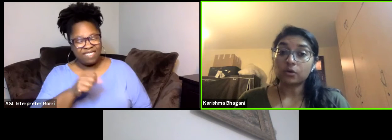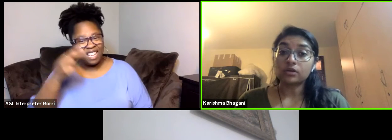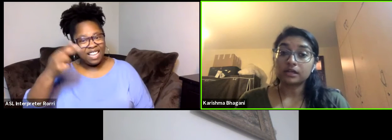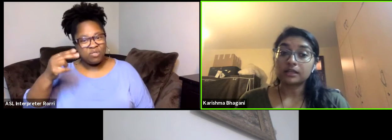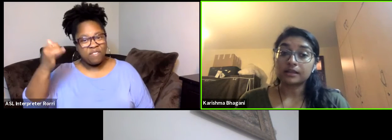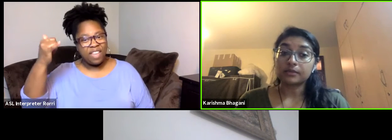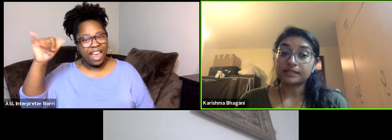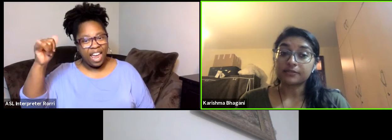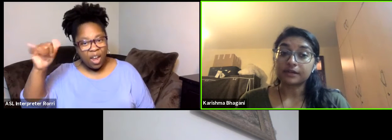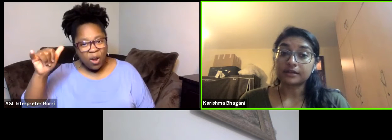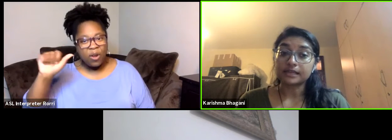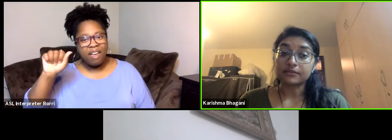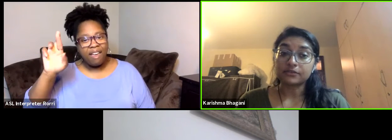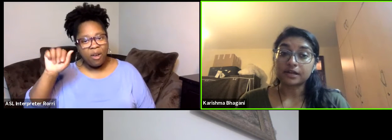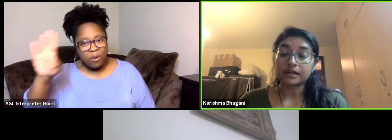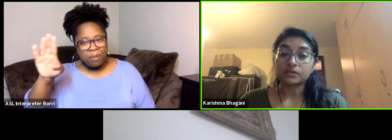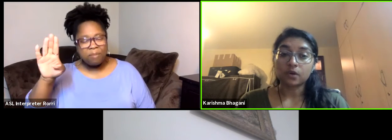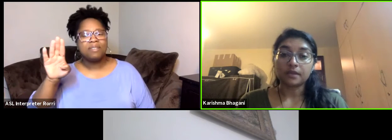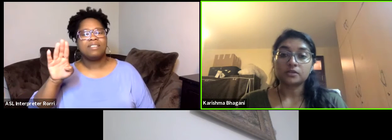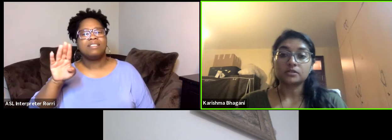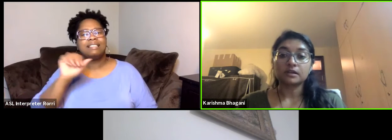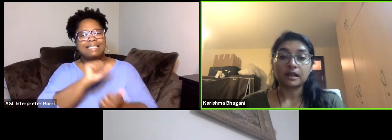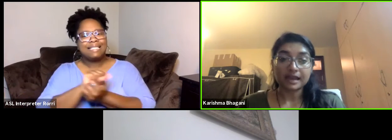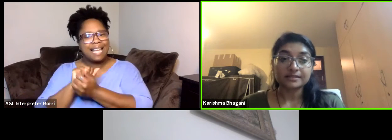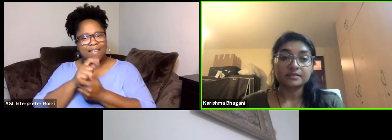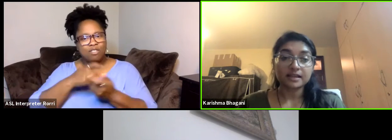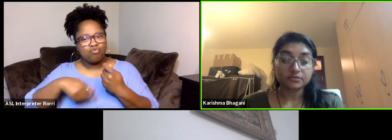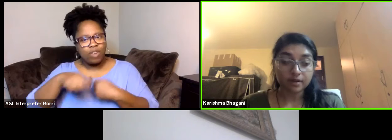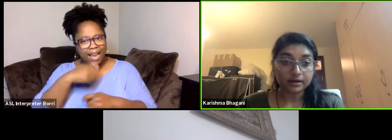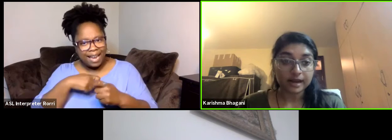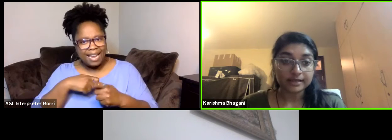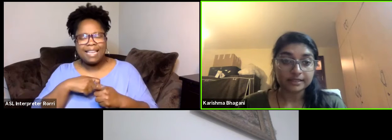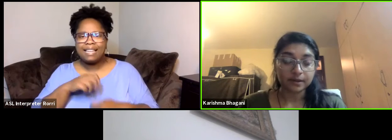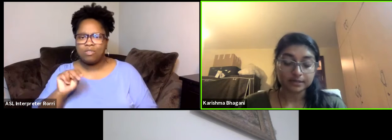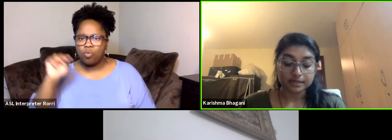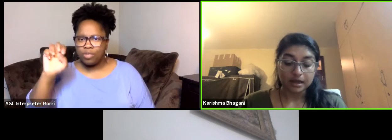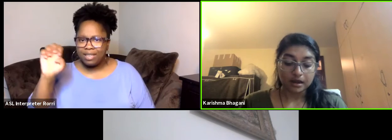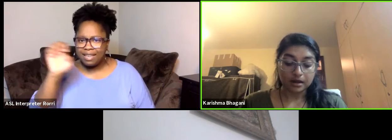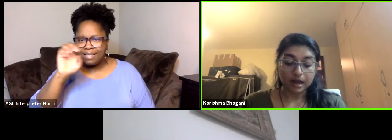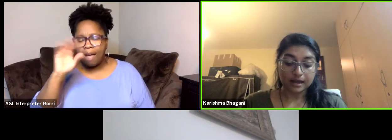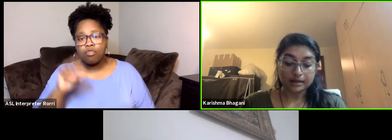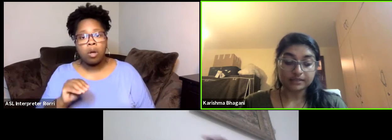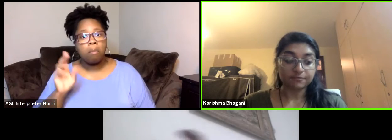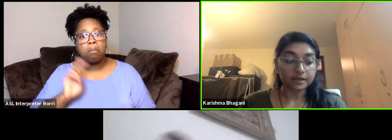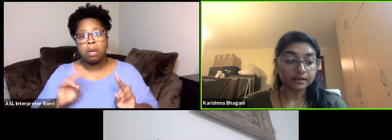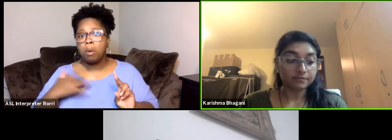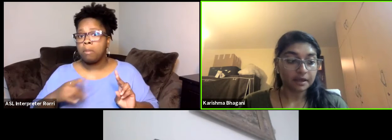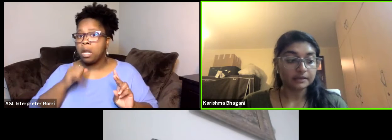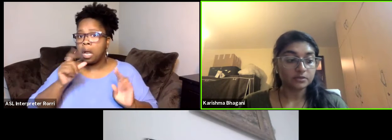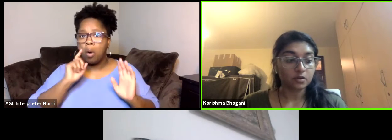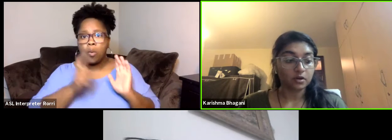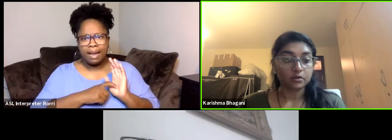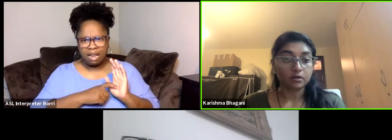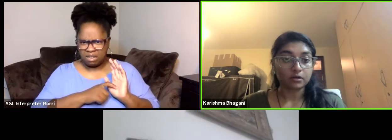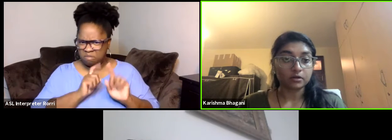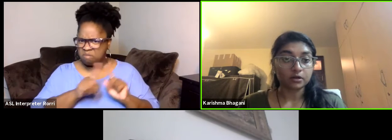older than the west African slave trade is one that is less recognized but had had severe effects on culture